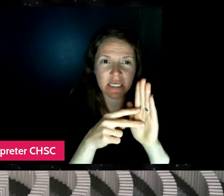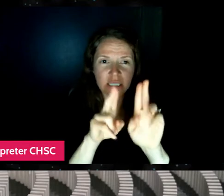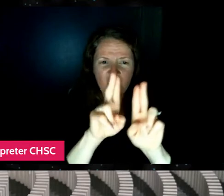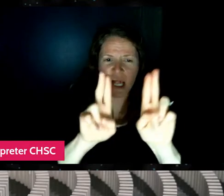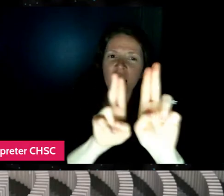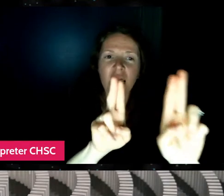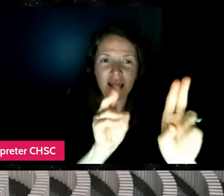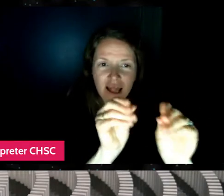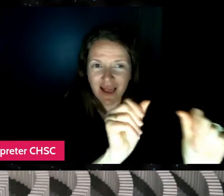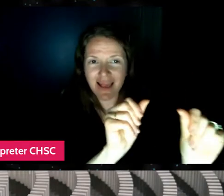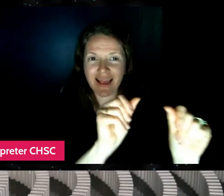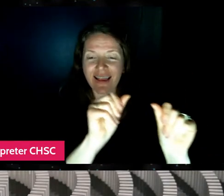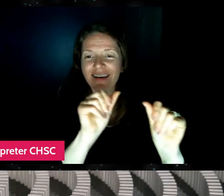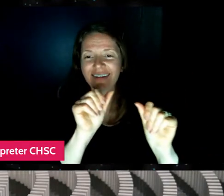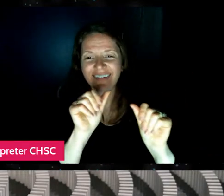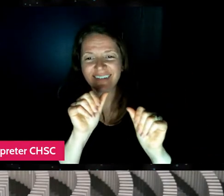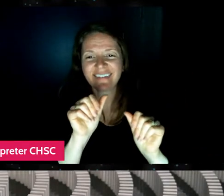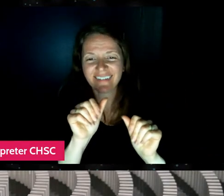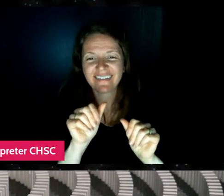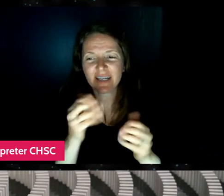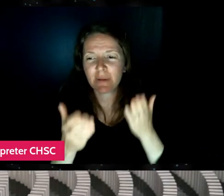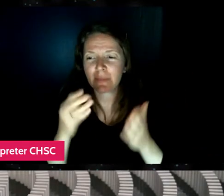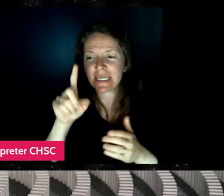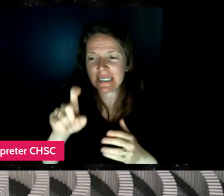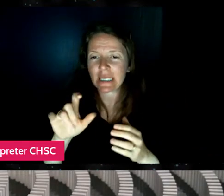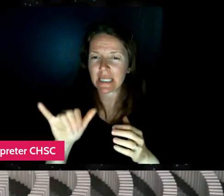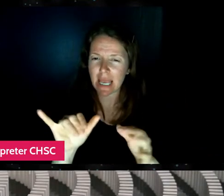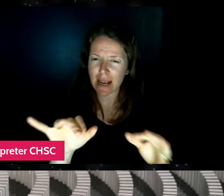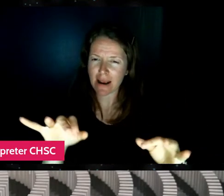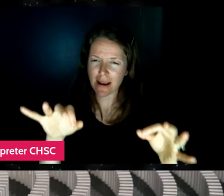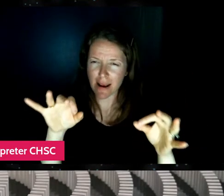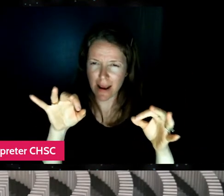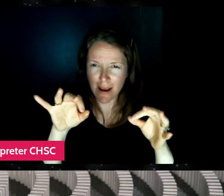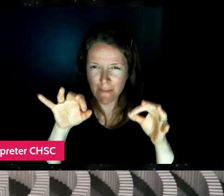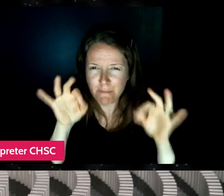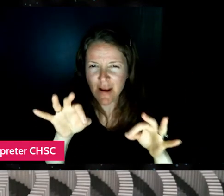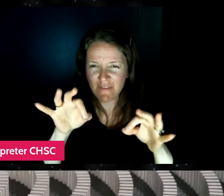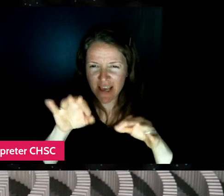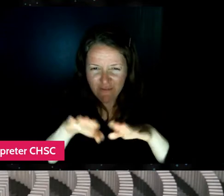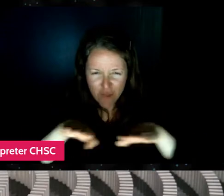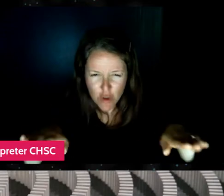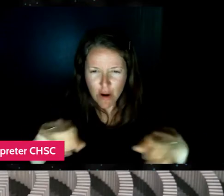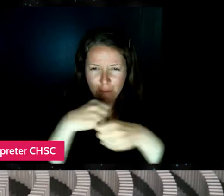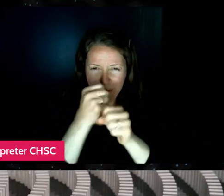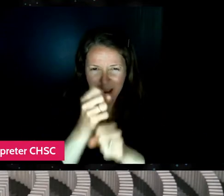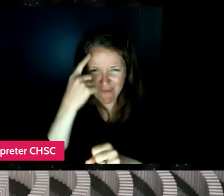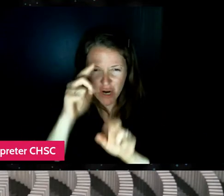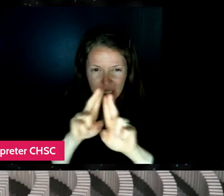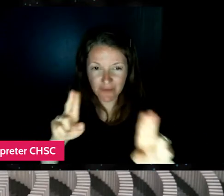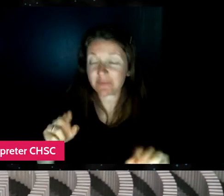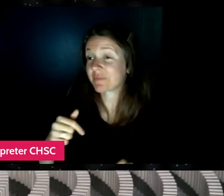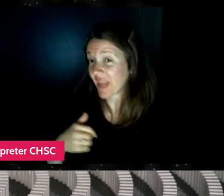So yeah, we'd probably need like a custom floor. Yeah, I've seen Lily like walk into rooms